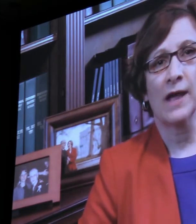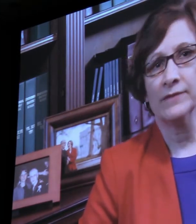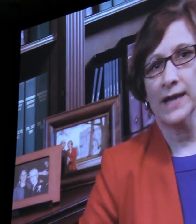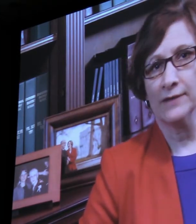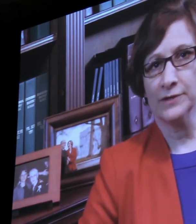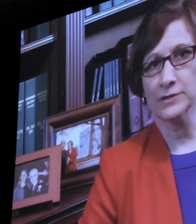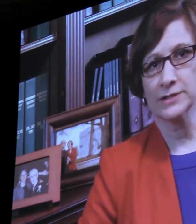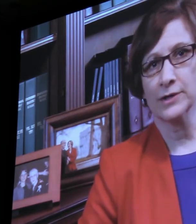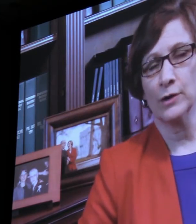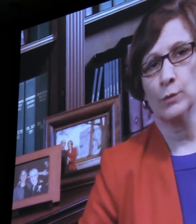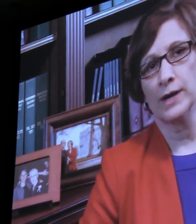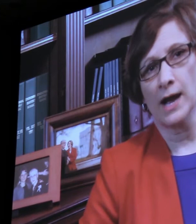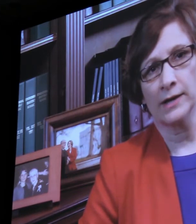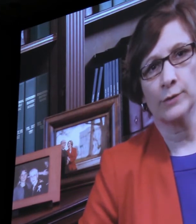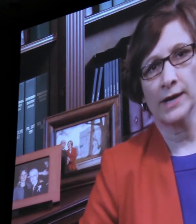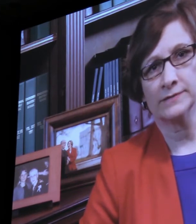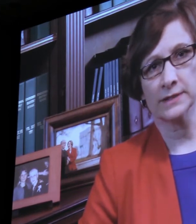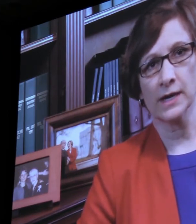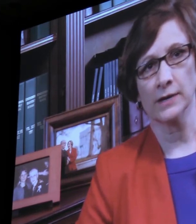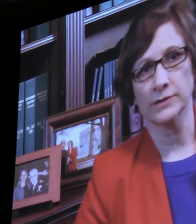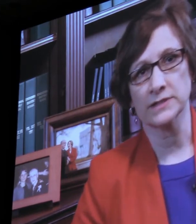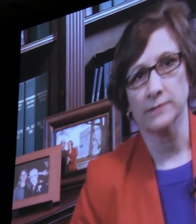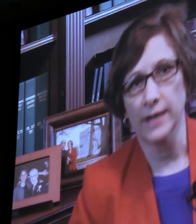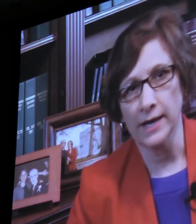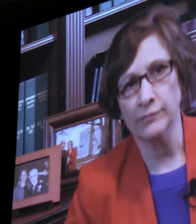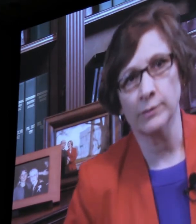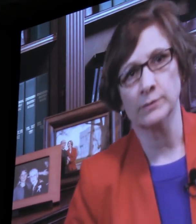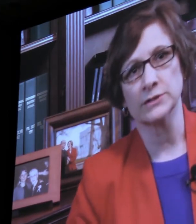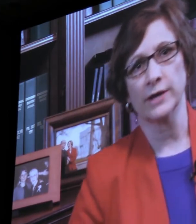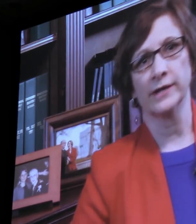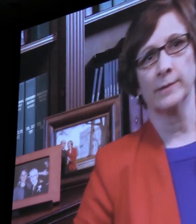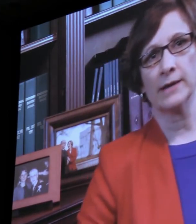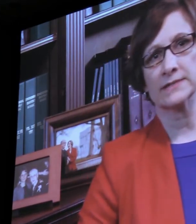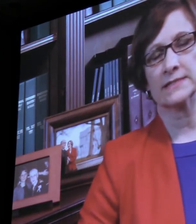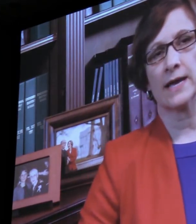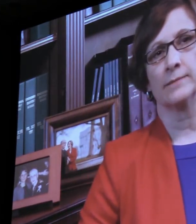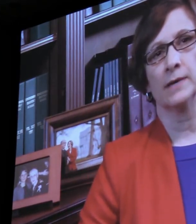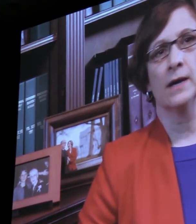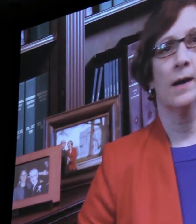Five and a half years ago, when I arrived in Congress, everyone was talking about STEM.